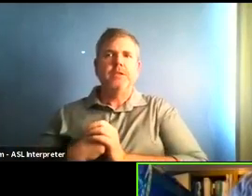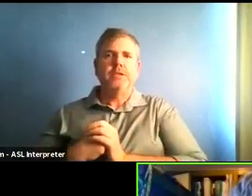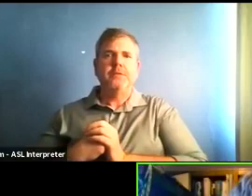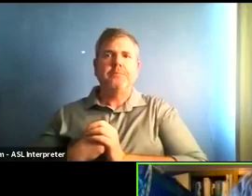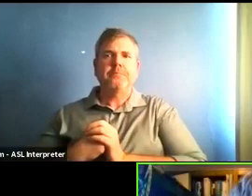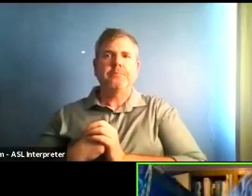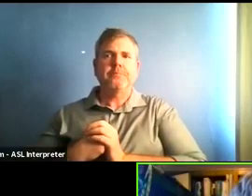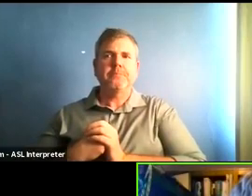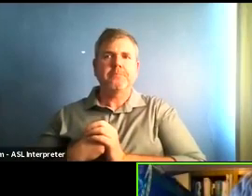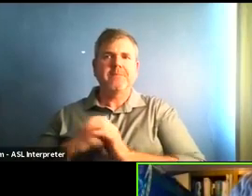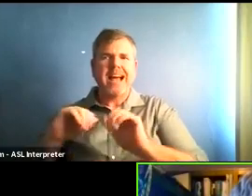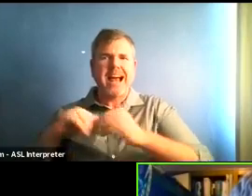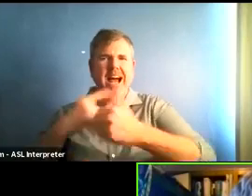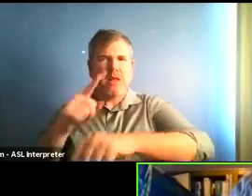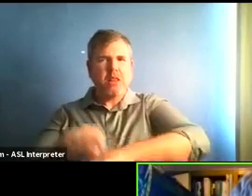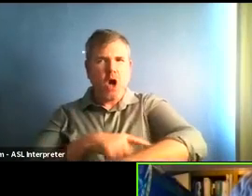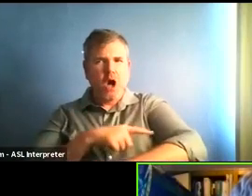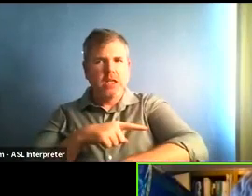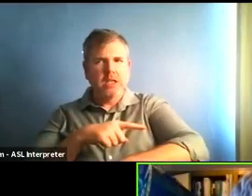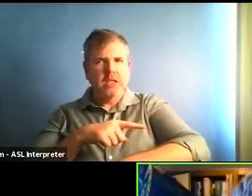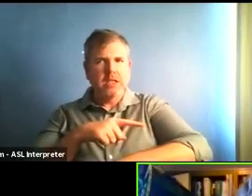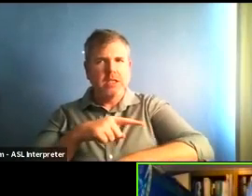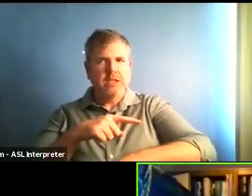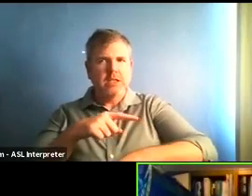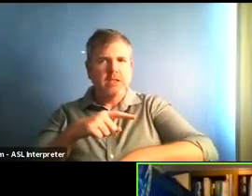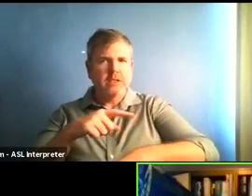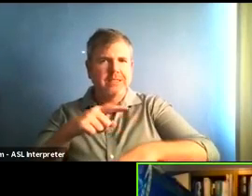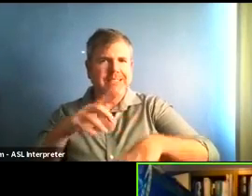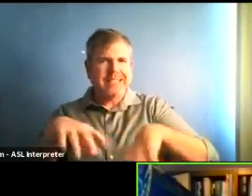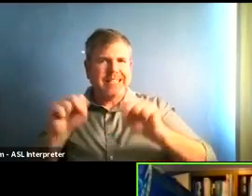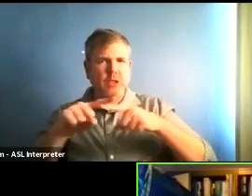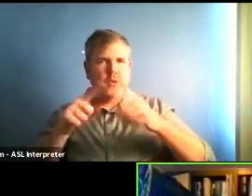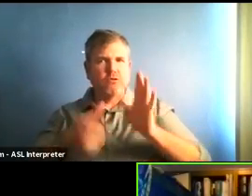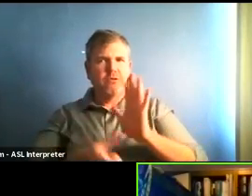many waivers do you have and how many waivers are you going through